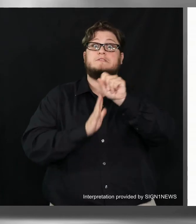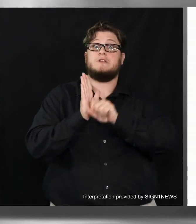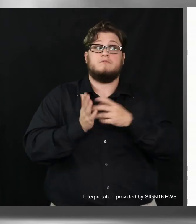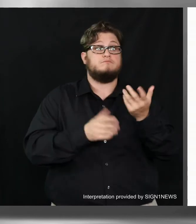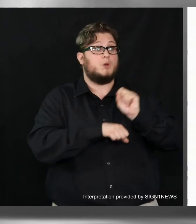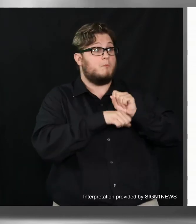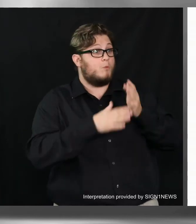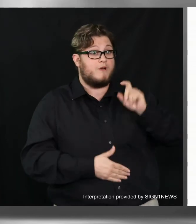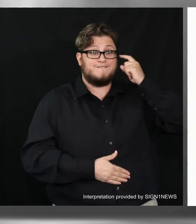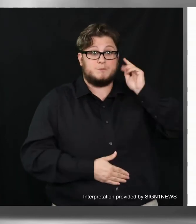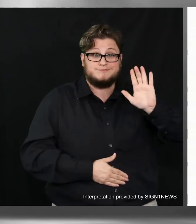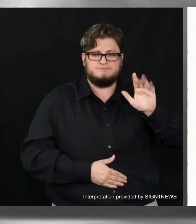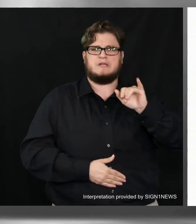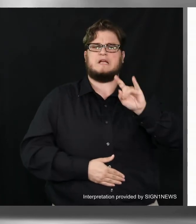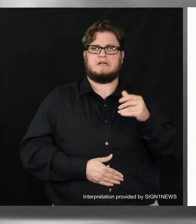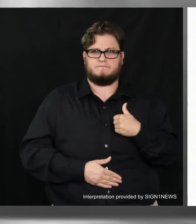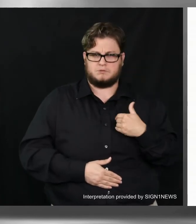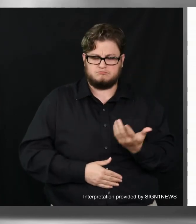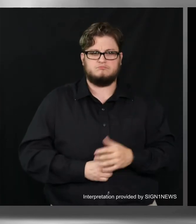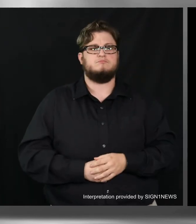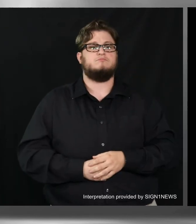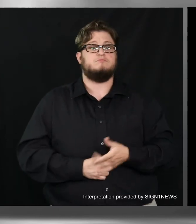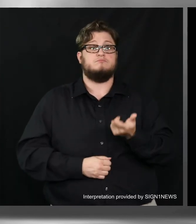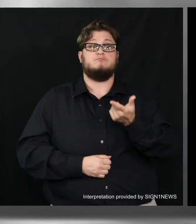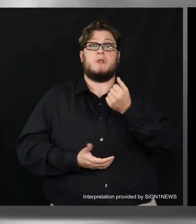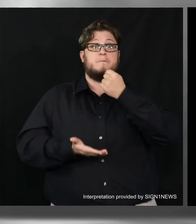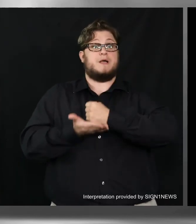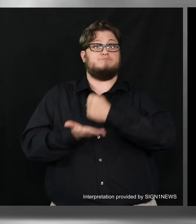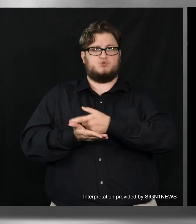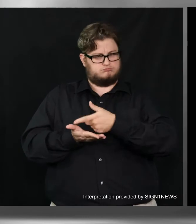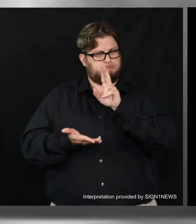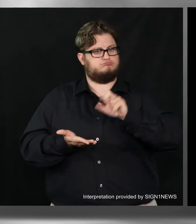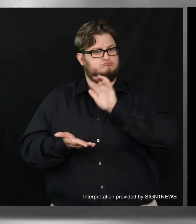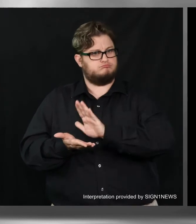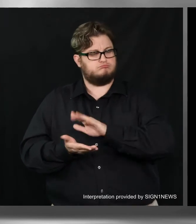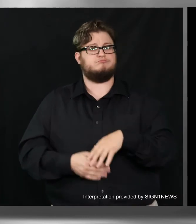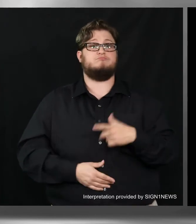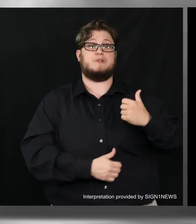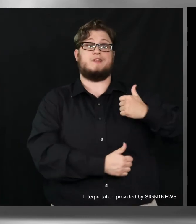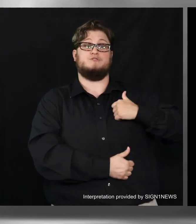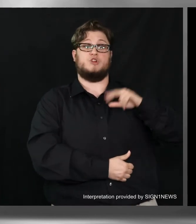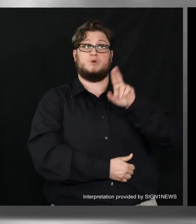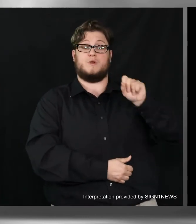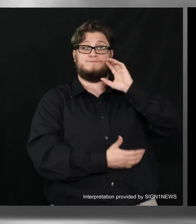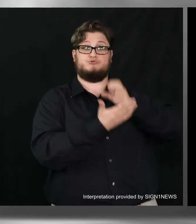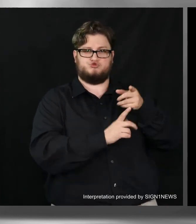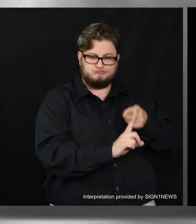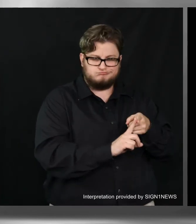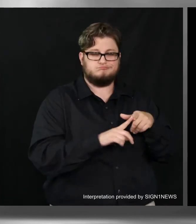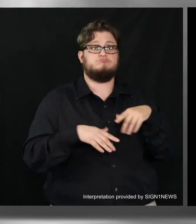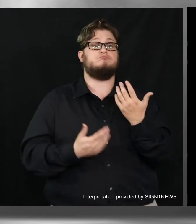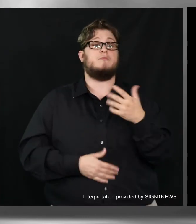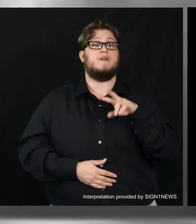employee, a valid U.S. passport, a valid U.S. military photo ID or a valid tribal photo ID.